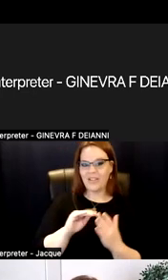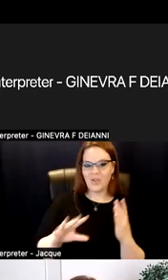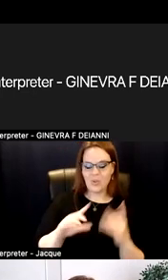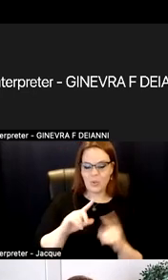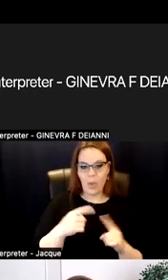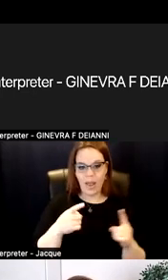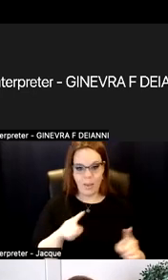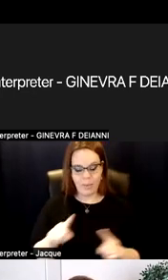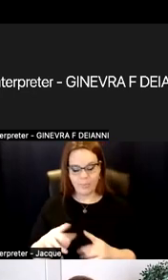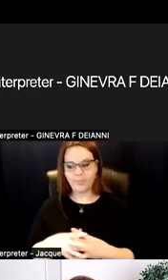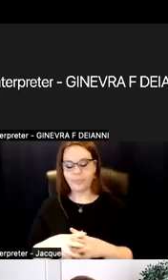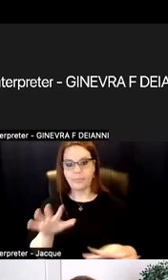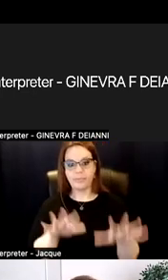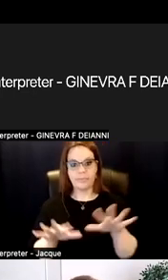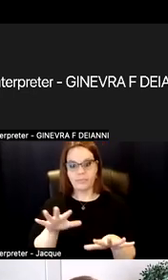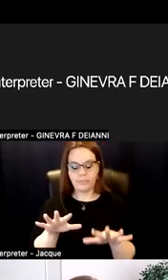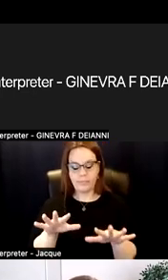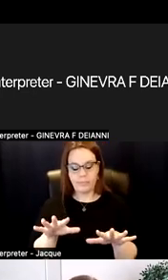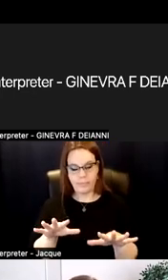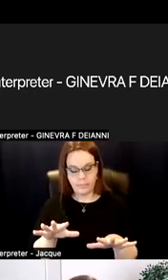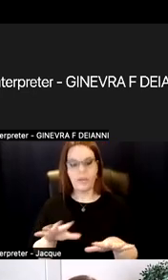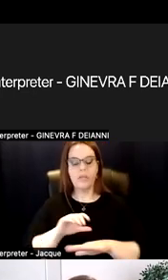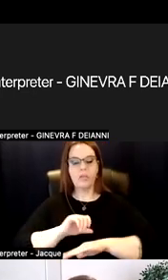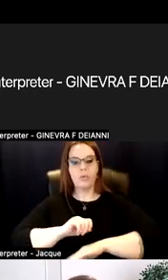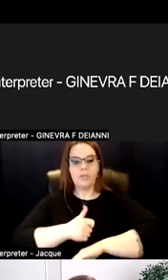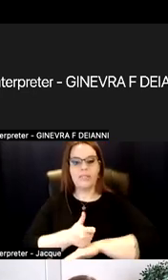And so setting up the learning environment from the syllabi